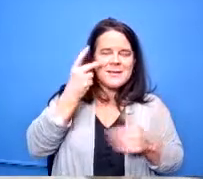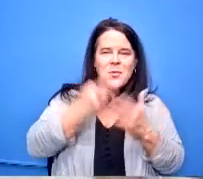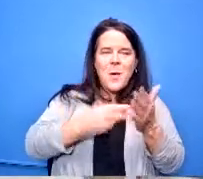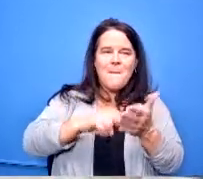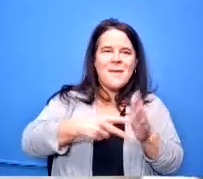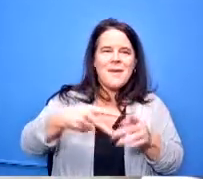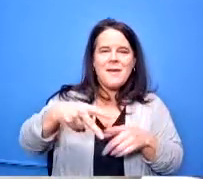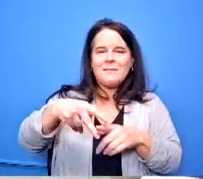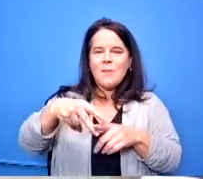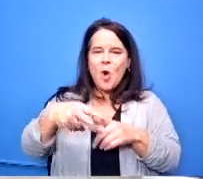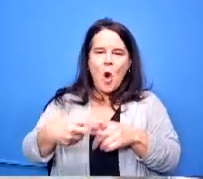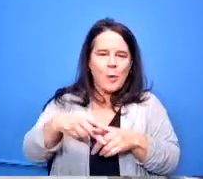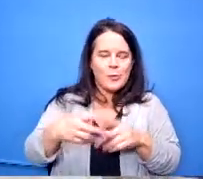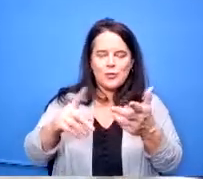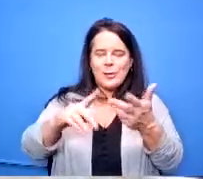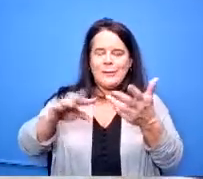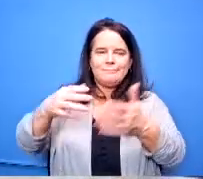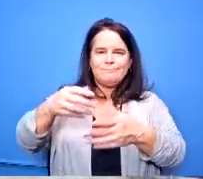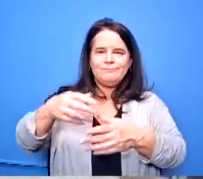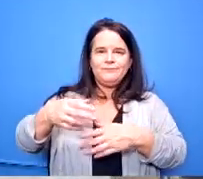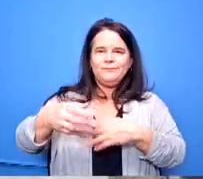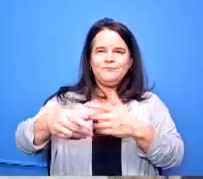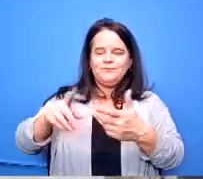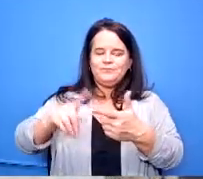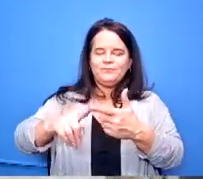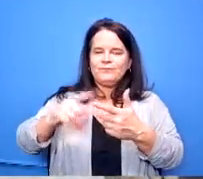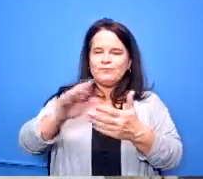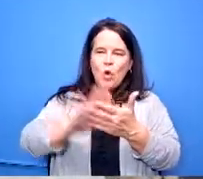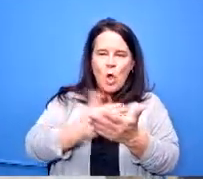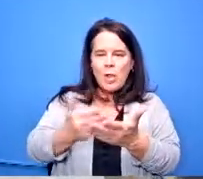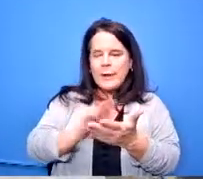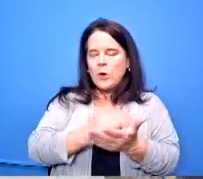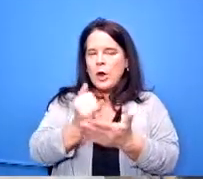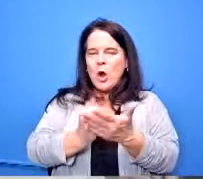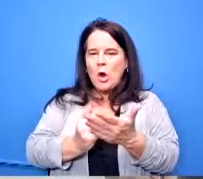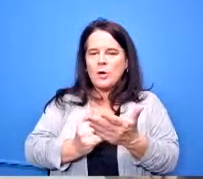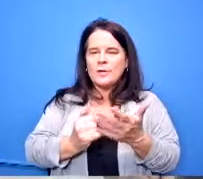what teacher education looked like for that day whenever it was their turn to come there so